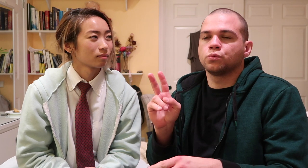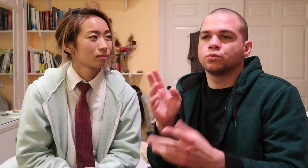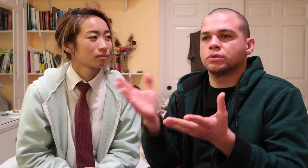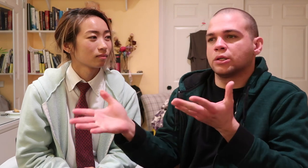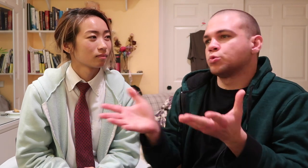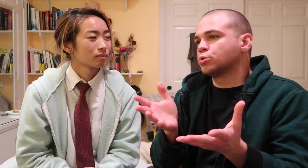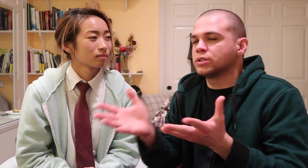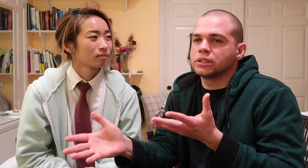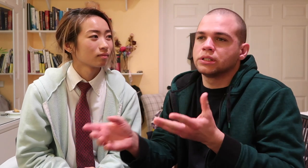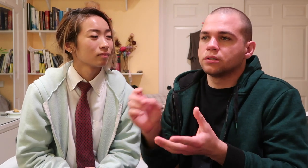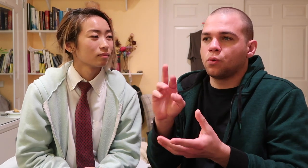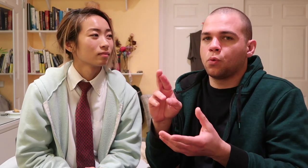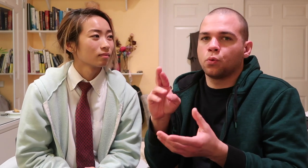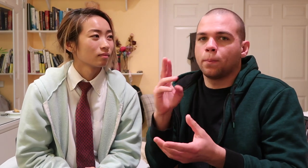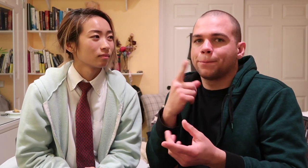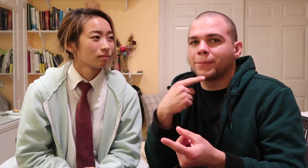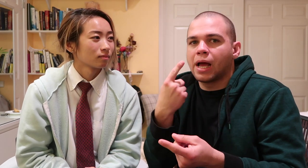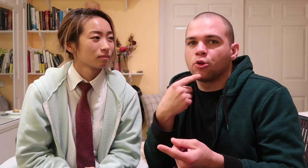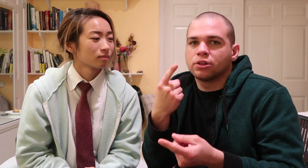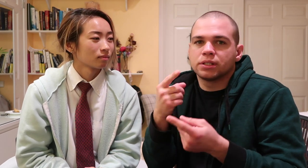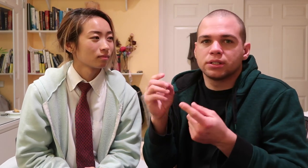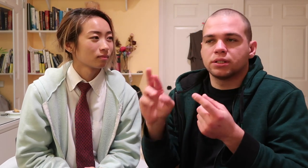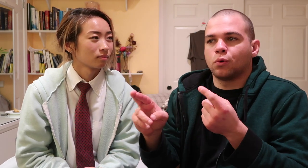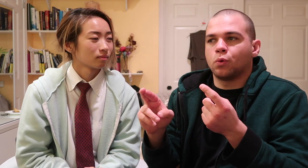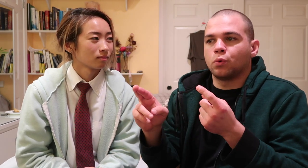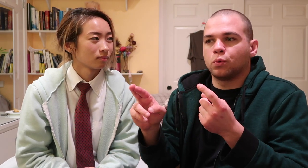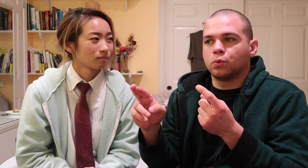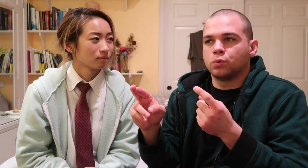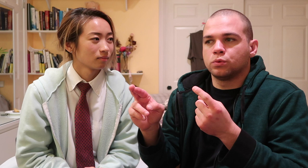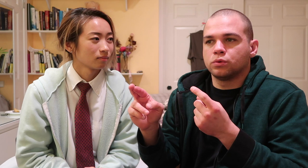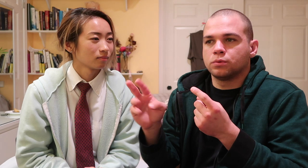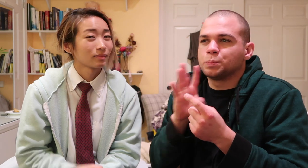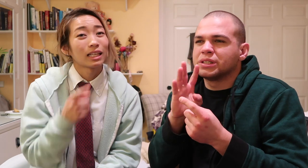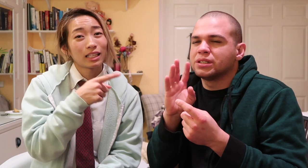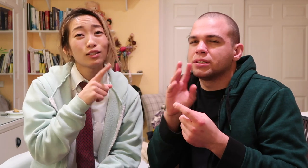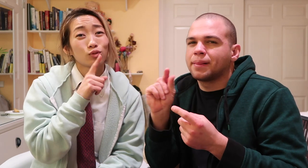I got really used to gesturing or mouthing or speaking a little bit